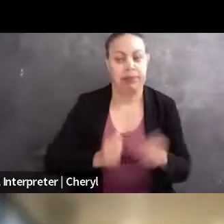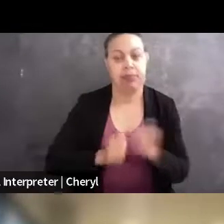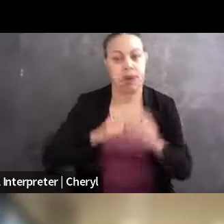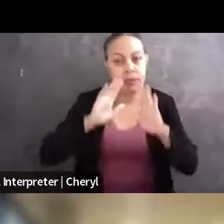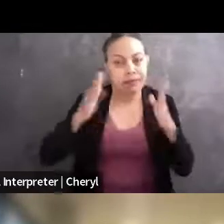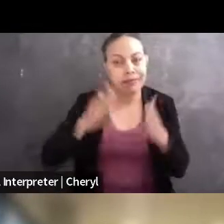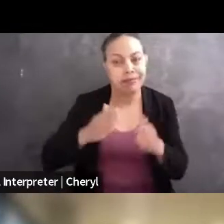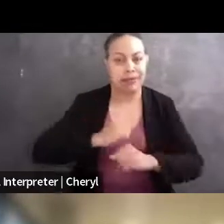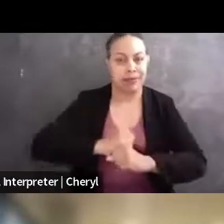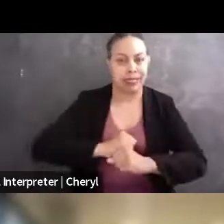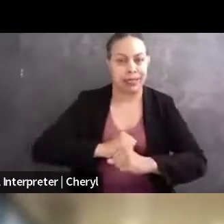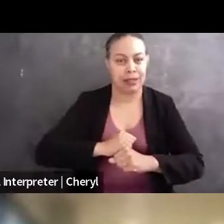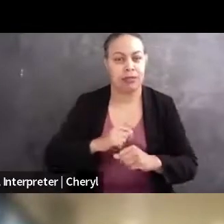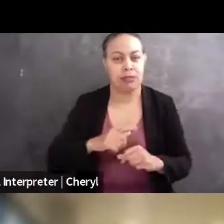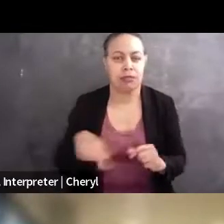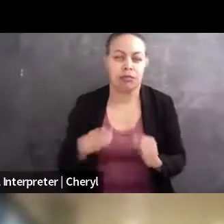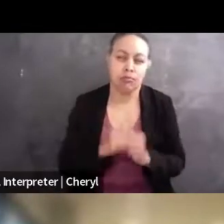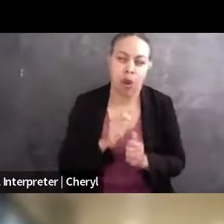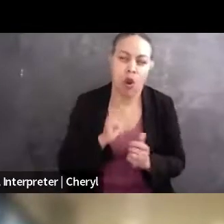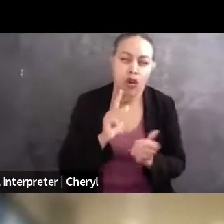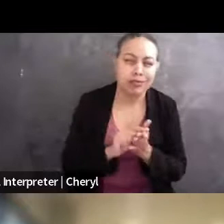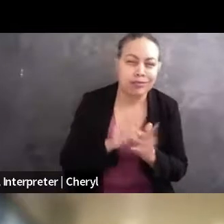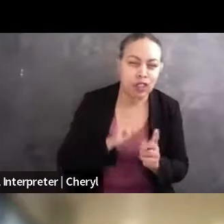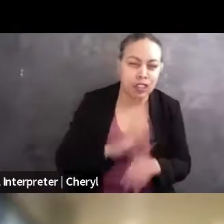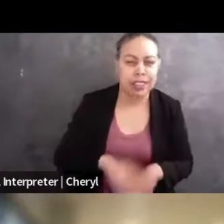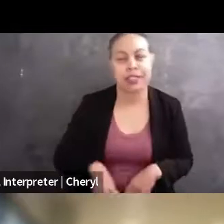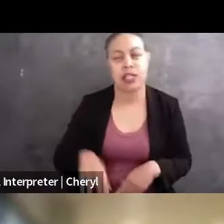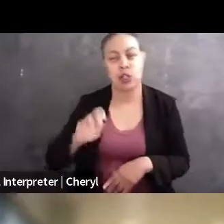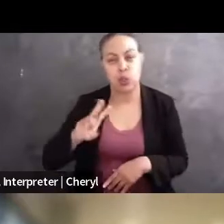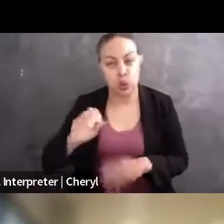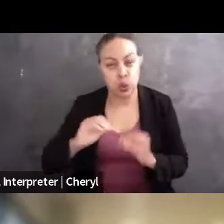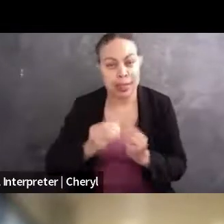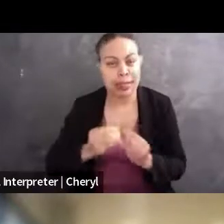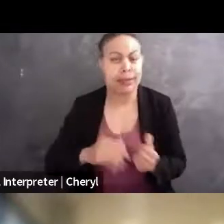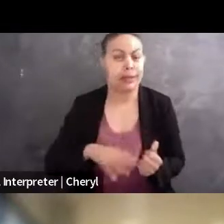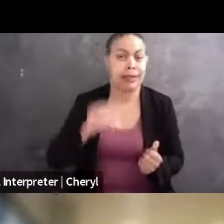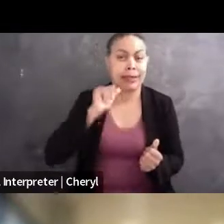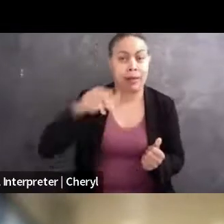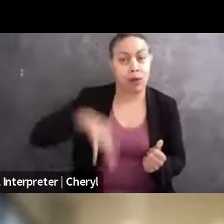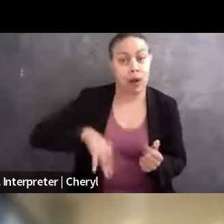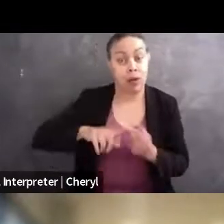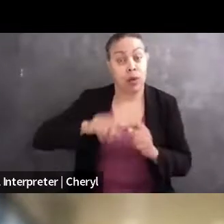and protecting primarily journalists, news organizations, and nonprofits and their reporting and commentary.